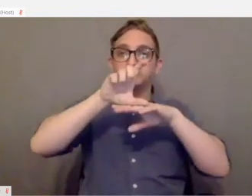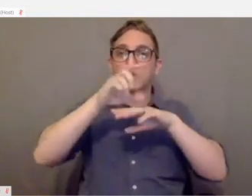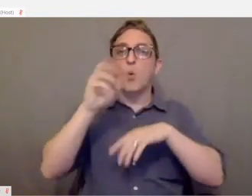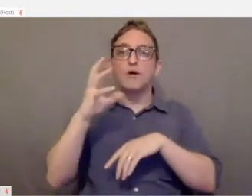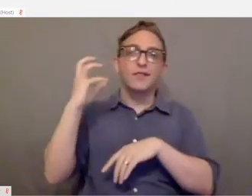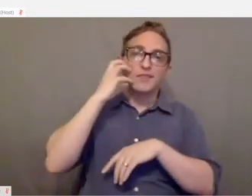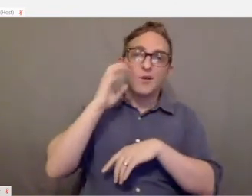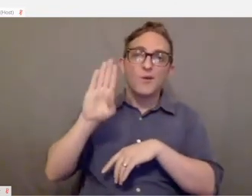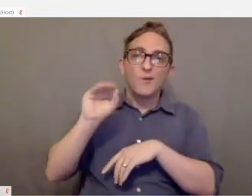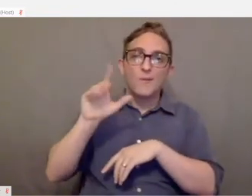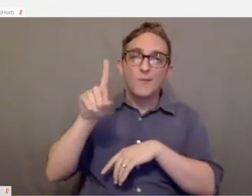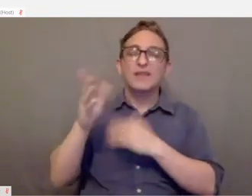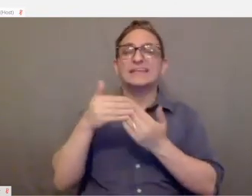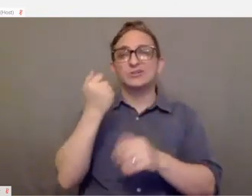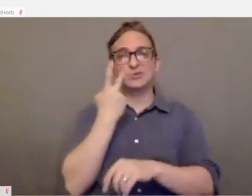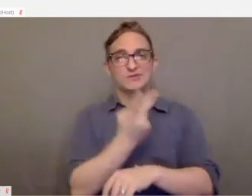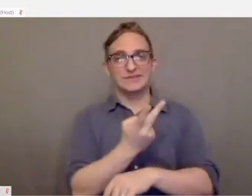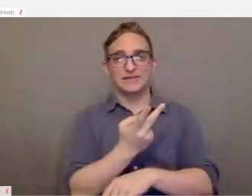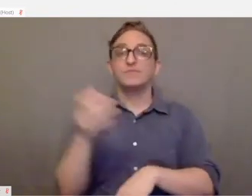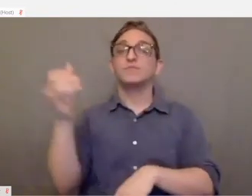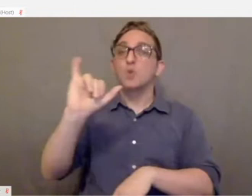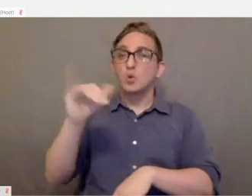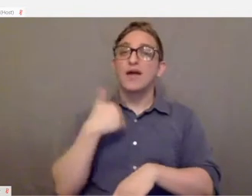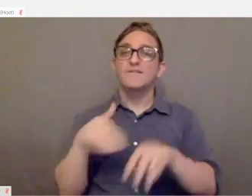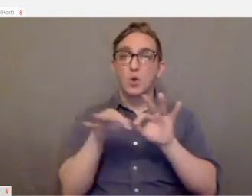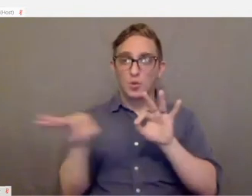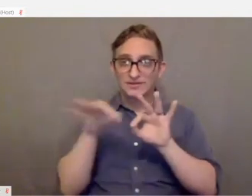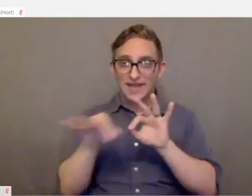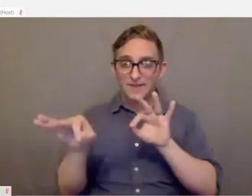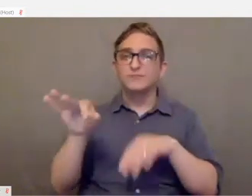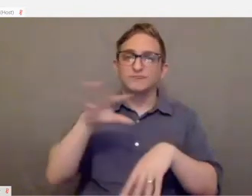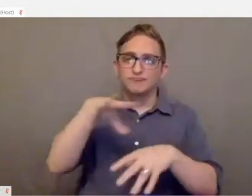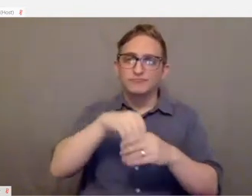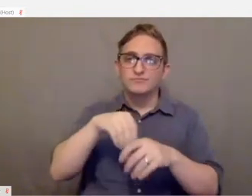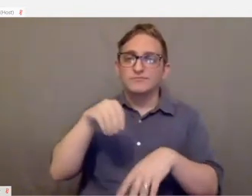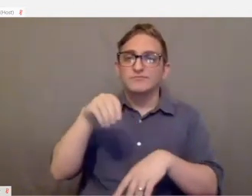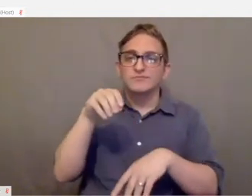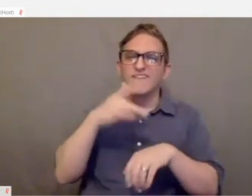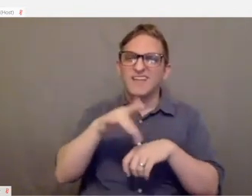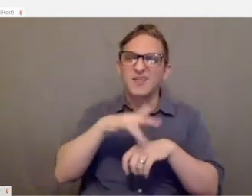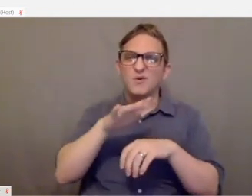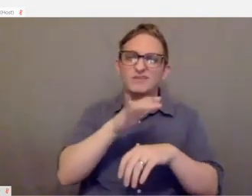to see. You have closed captions, the subtitles available on the Xbox one.